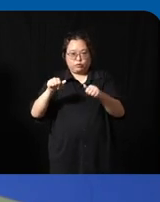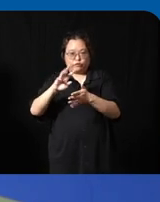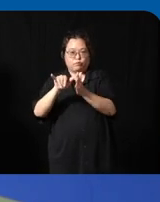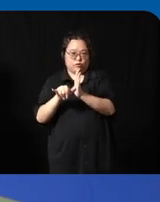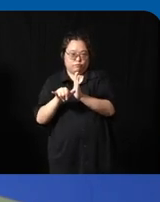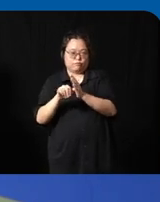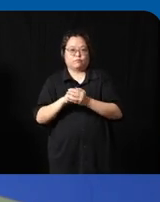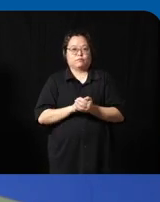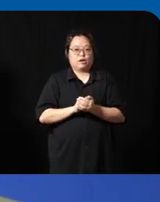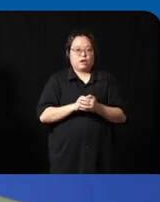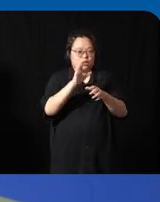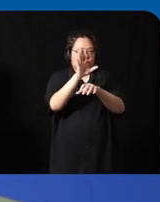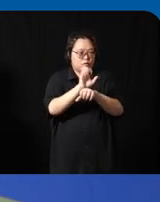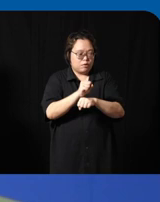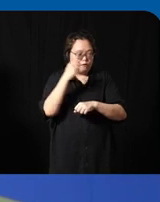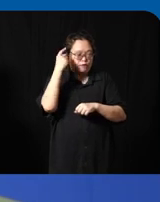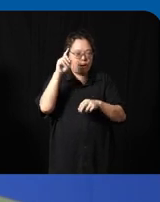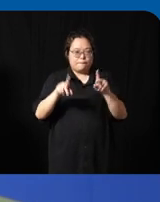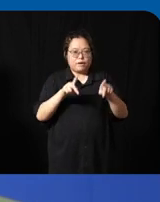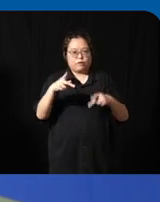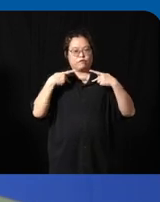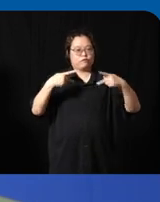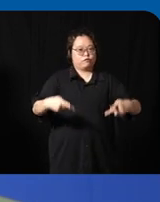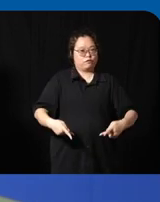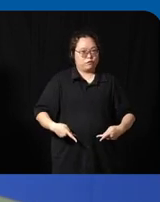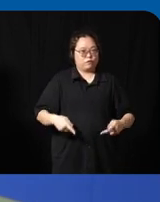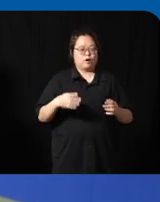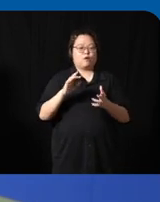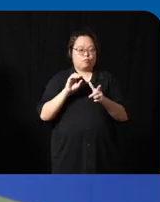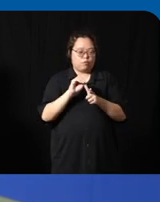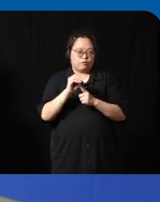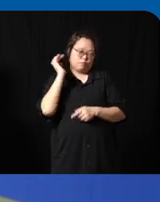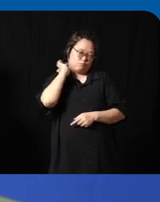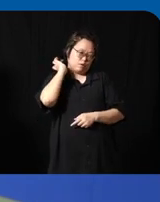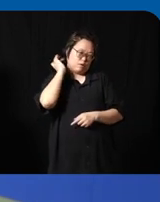profiles of persons with physical or sensory disabilities what is the opportunity that we